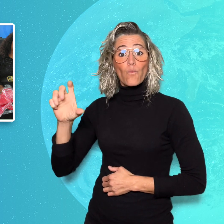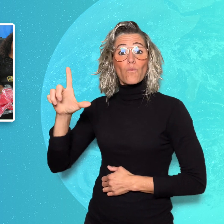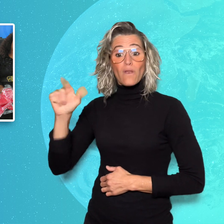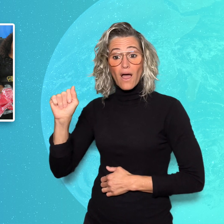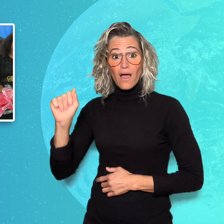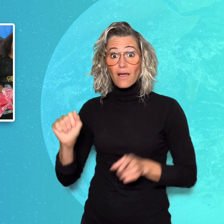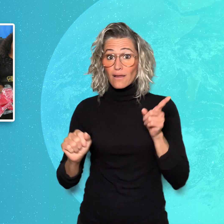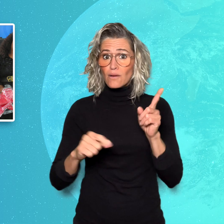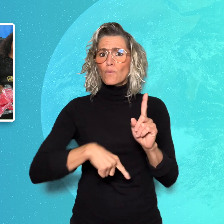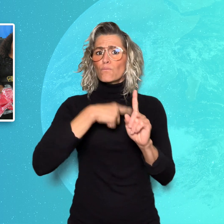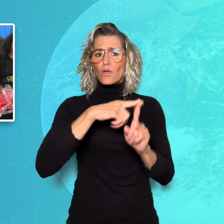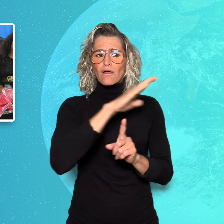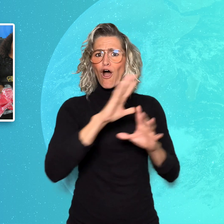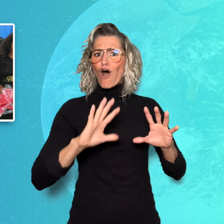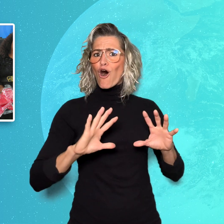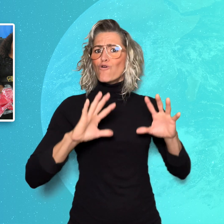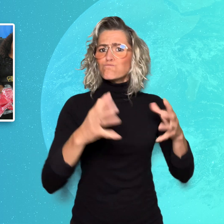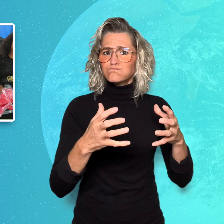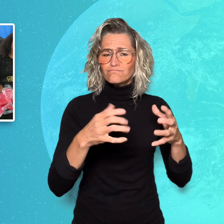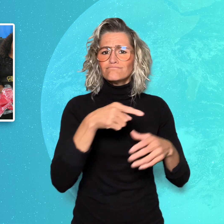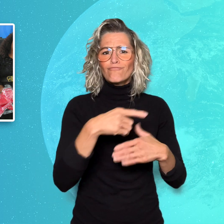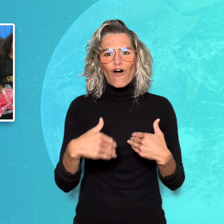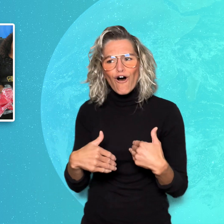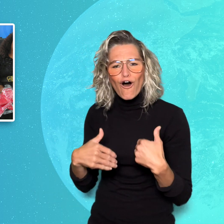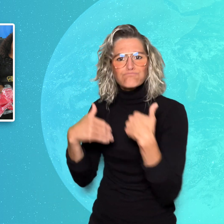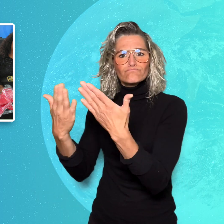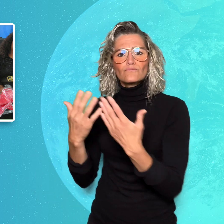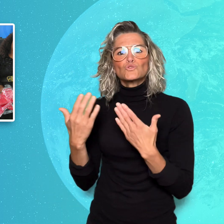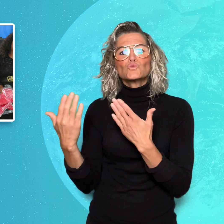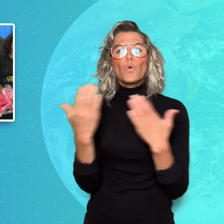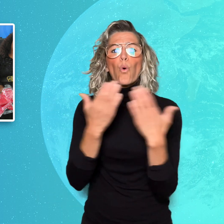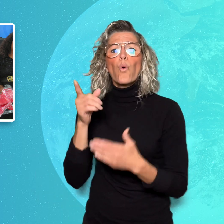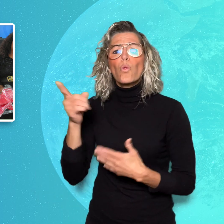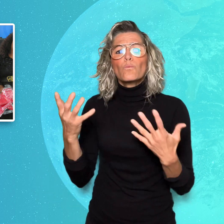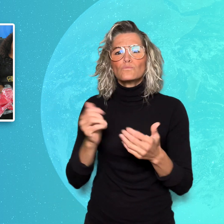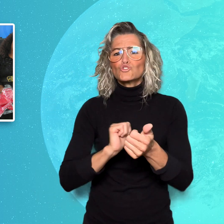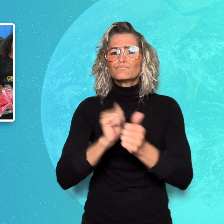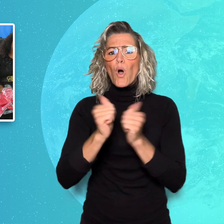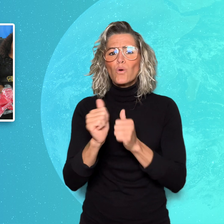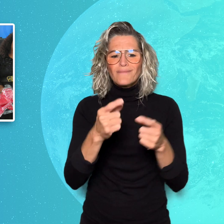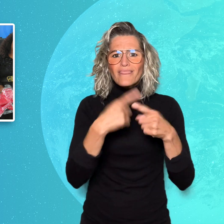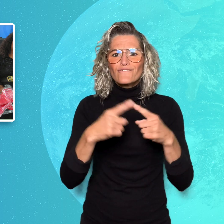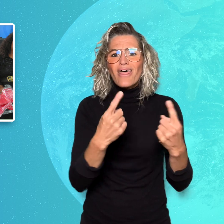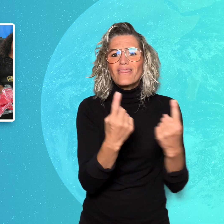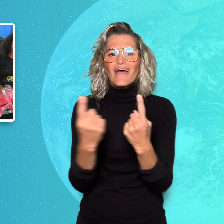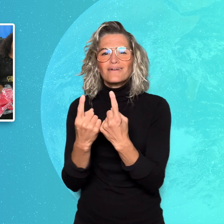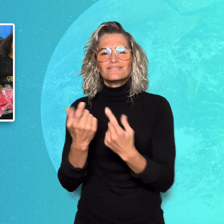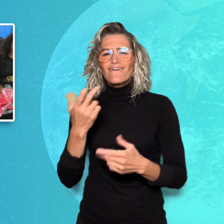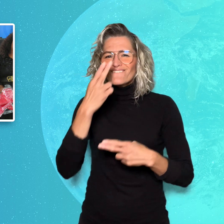his team donated school sports and fun game equipment